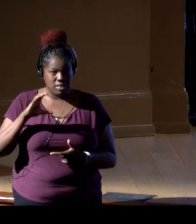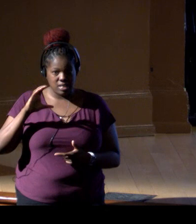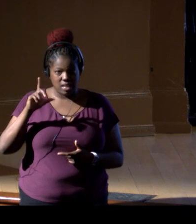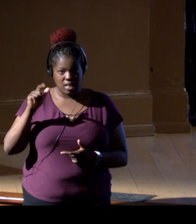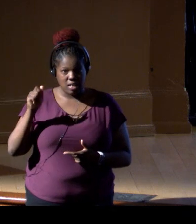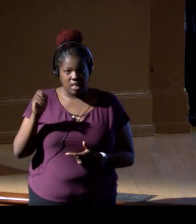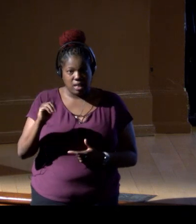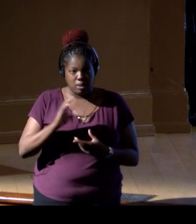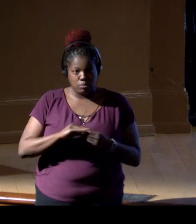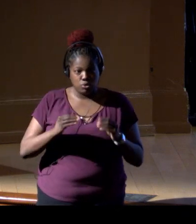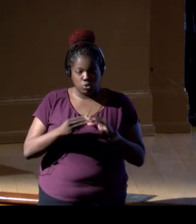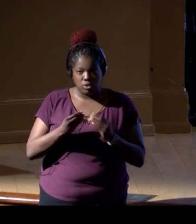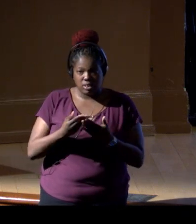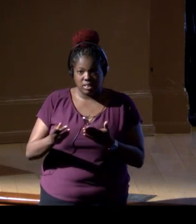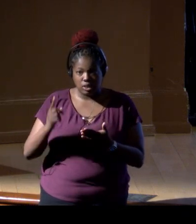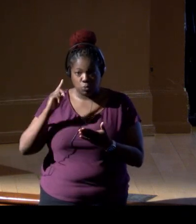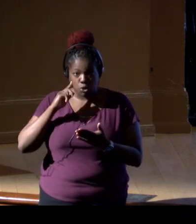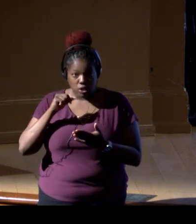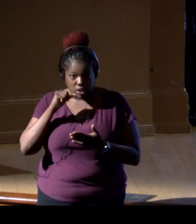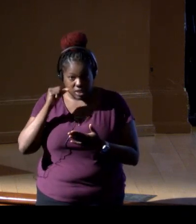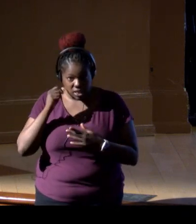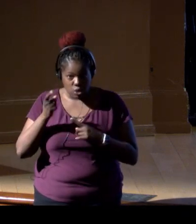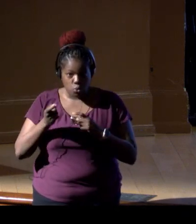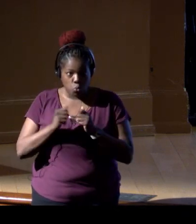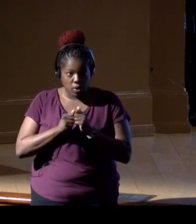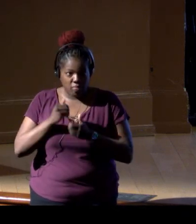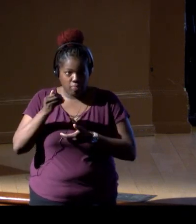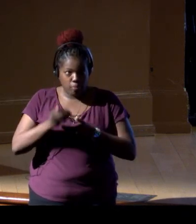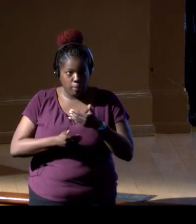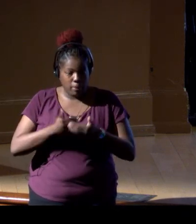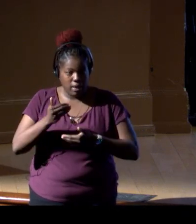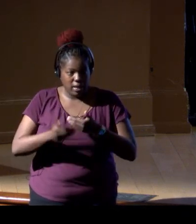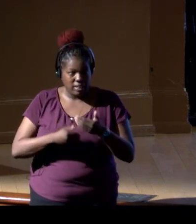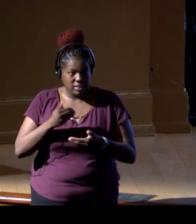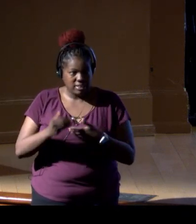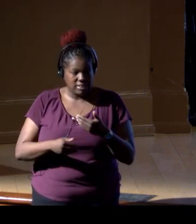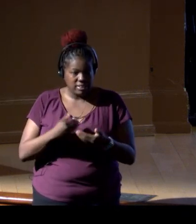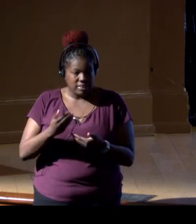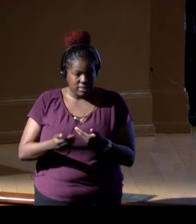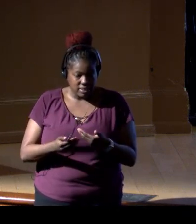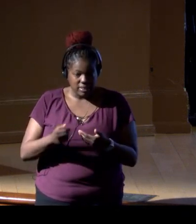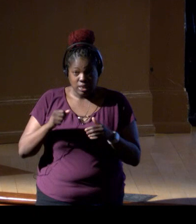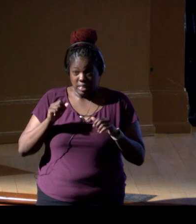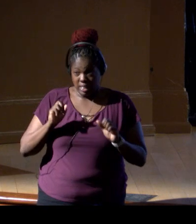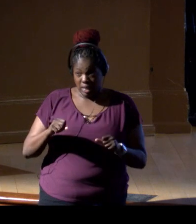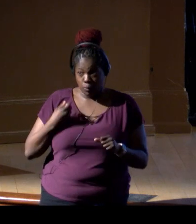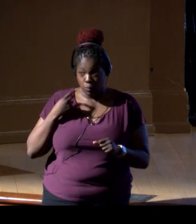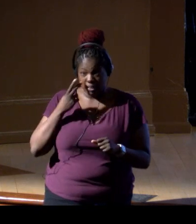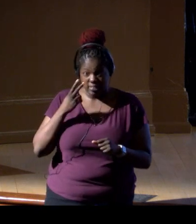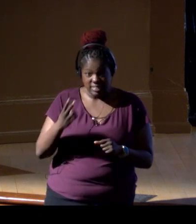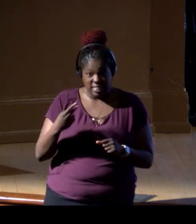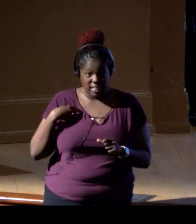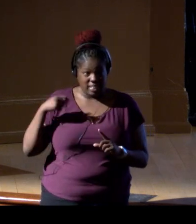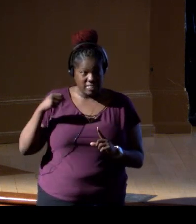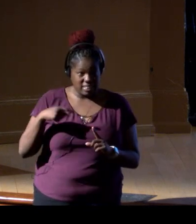and seeing what we heard yesterday with the PACE, it reminded me would we see a signal in the remote sensing